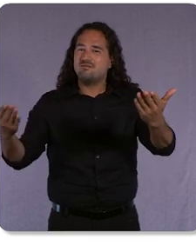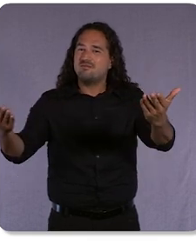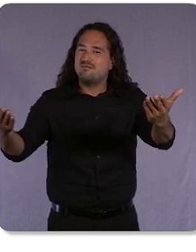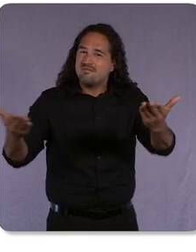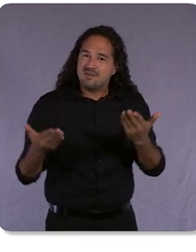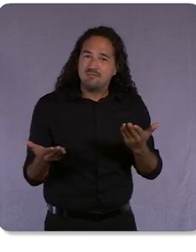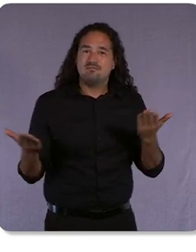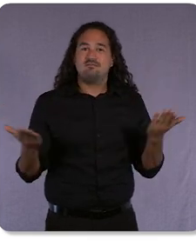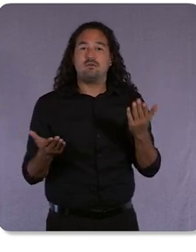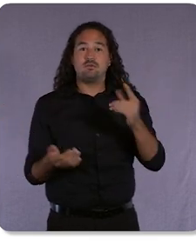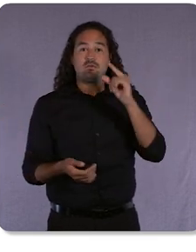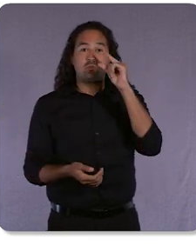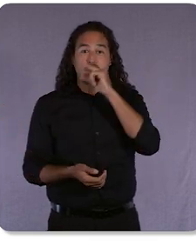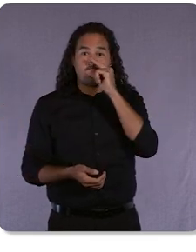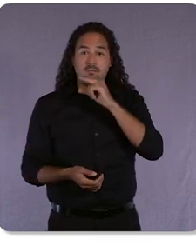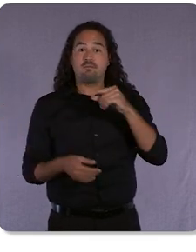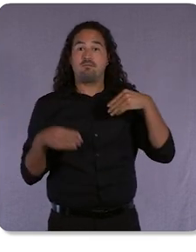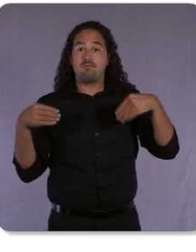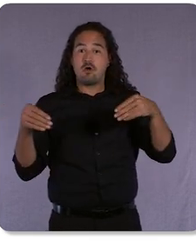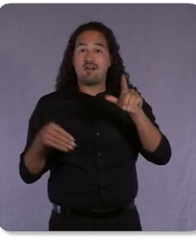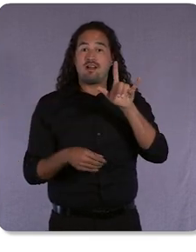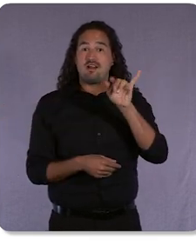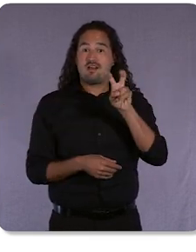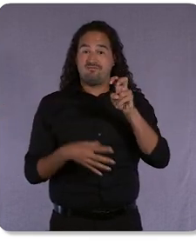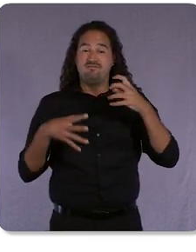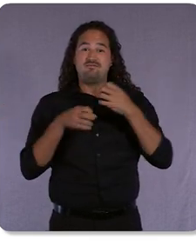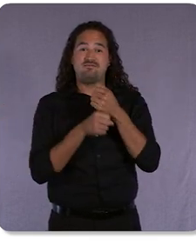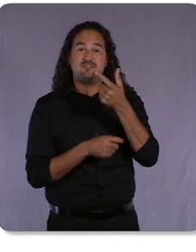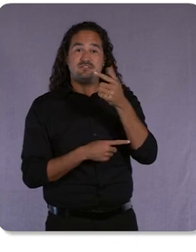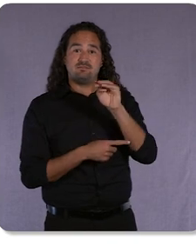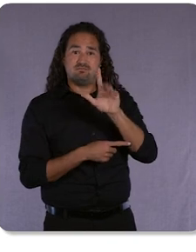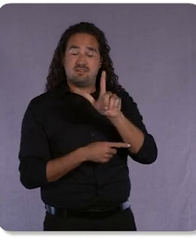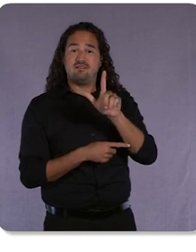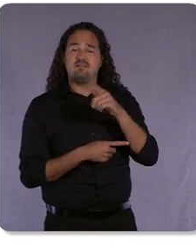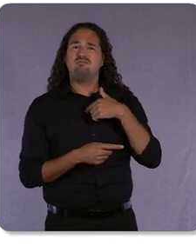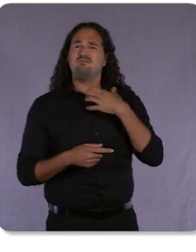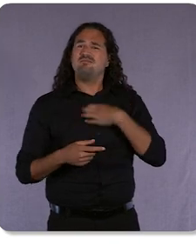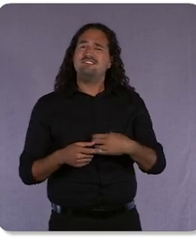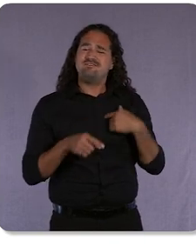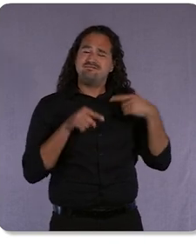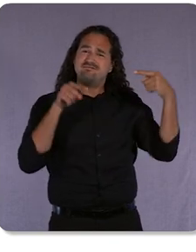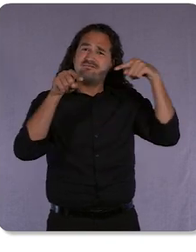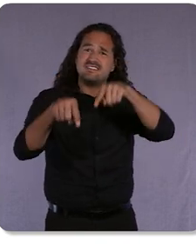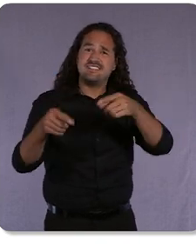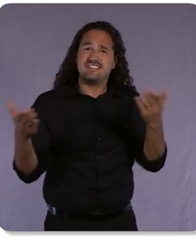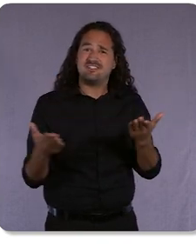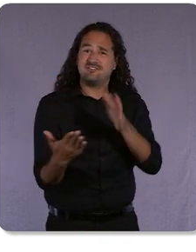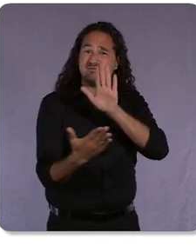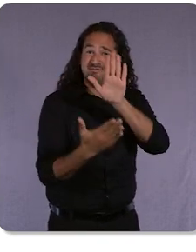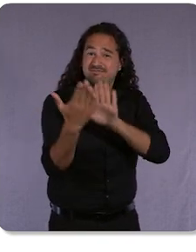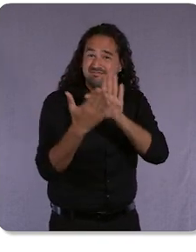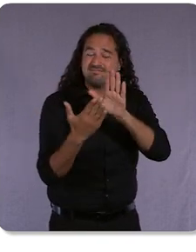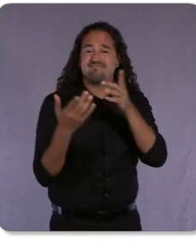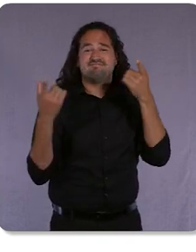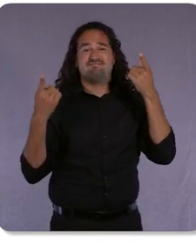I WISH I was joining you in person this year, but unfortunately I have been exposed to COVID, - so out of an abundance of caution,